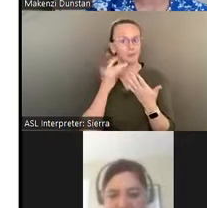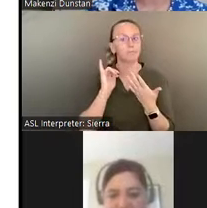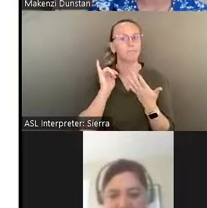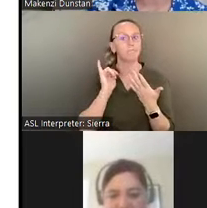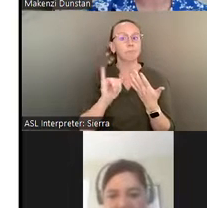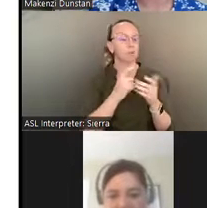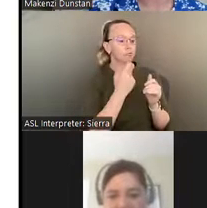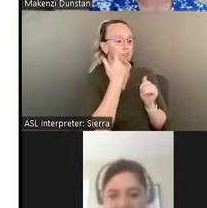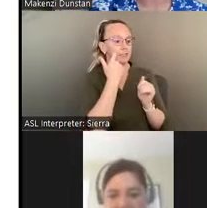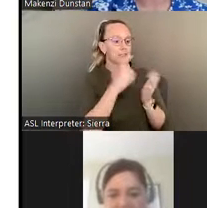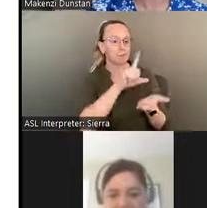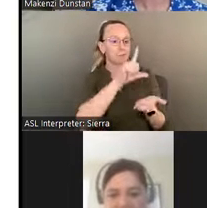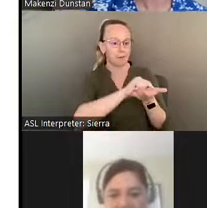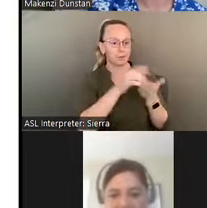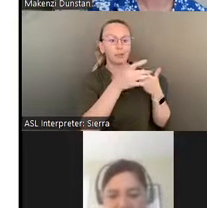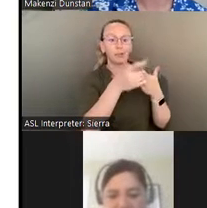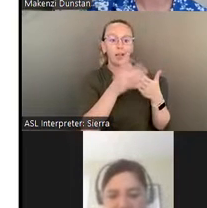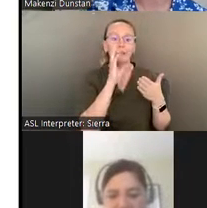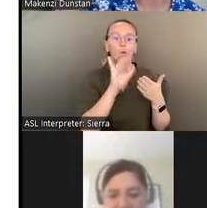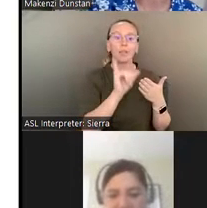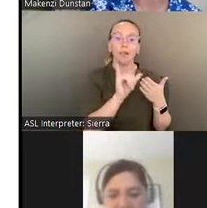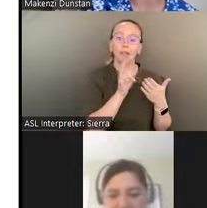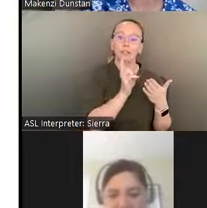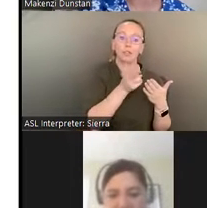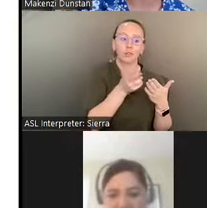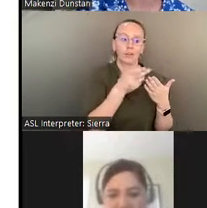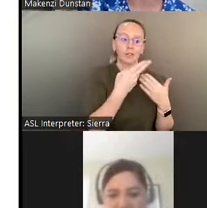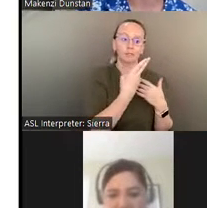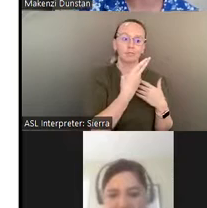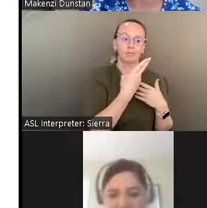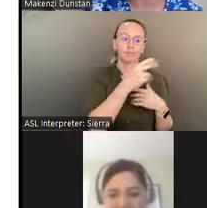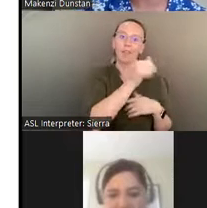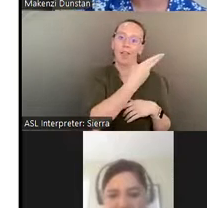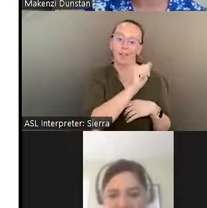guide to Historic Artists' Homes and Studios, written by none other than Valerie Balint, the program manager of HAHS.